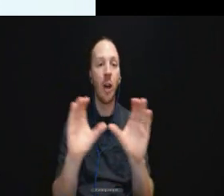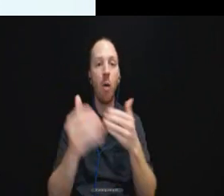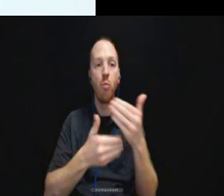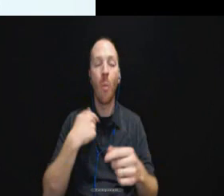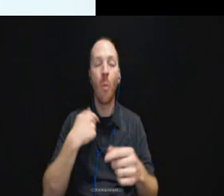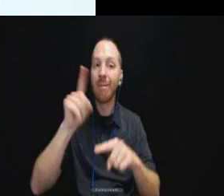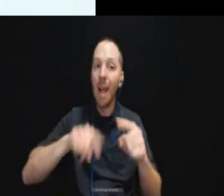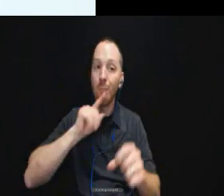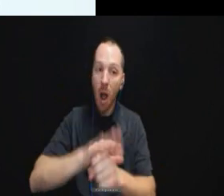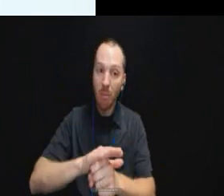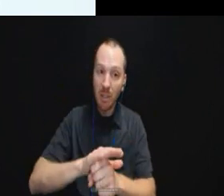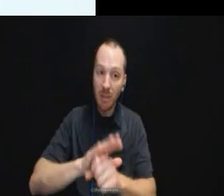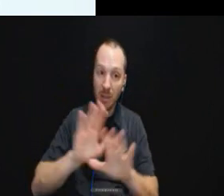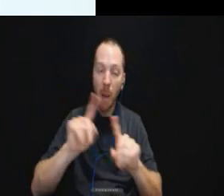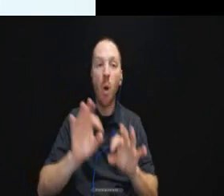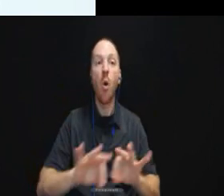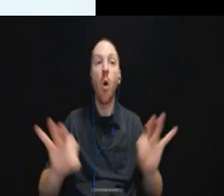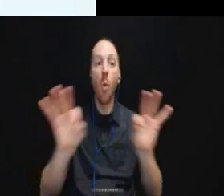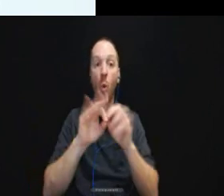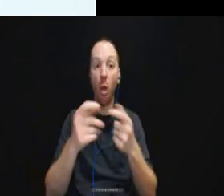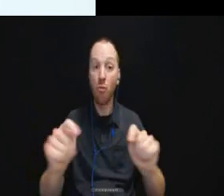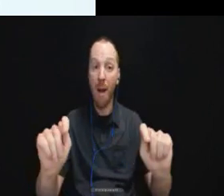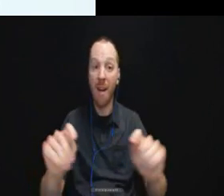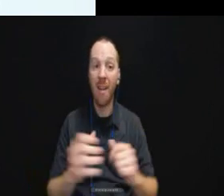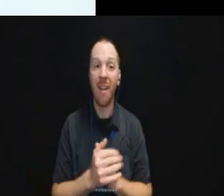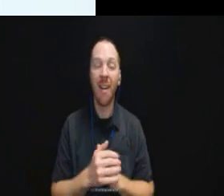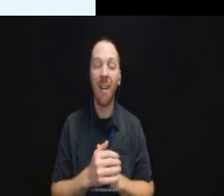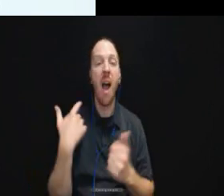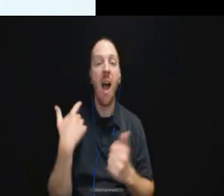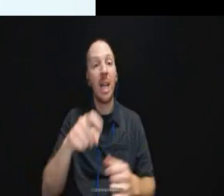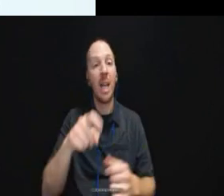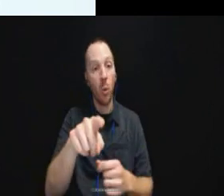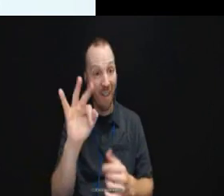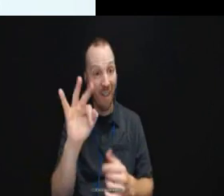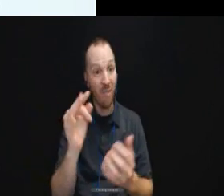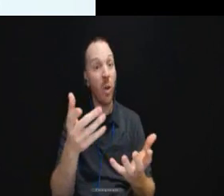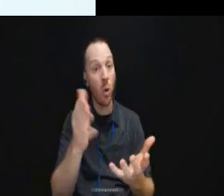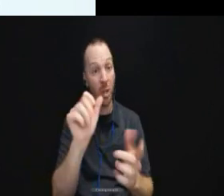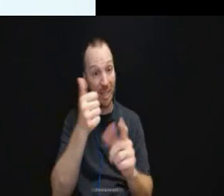So what I need you to do if you are an attorney participating in today's session send me an